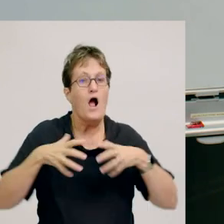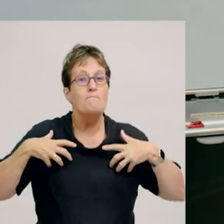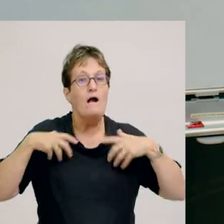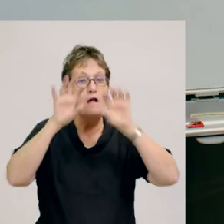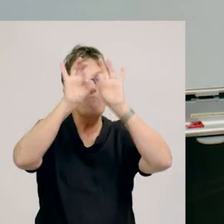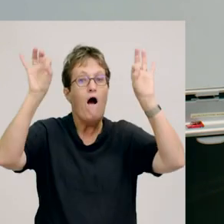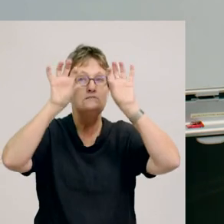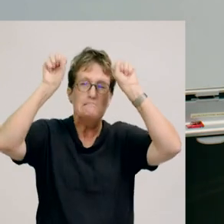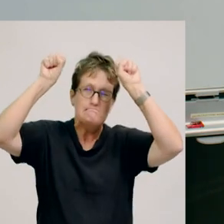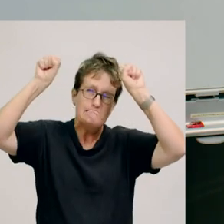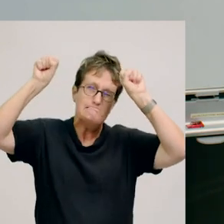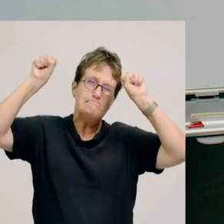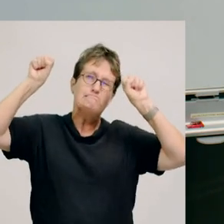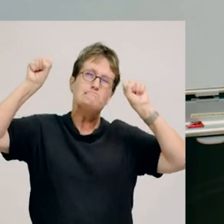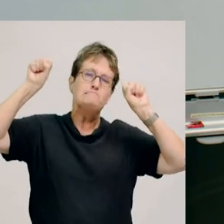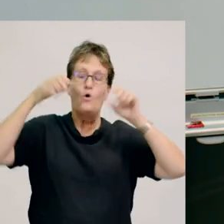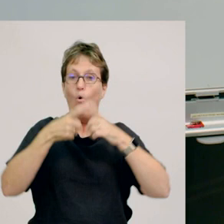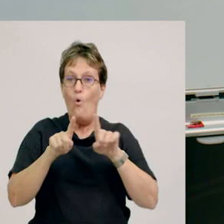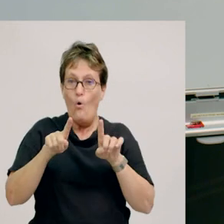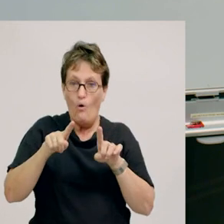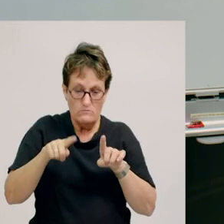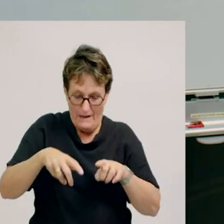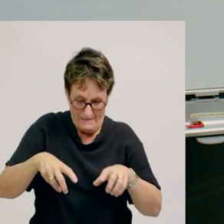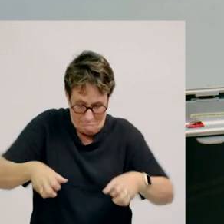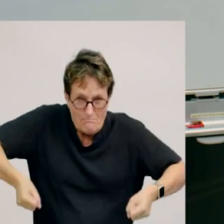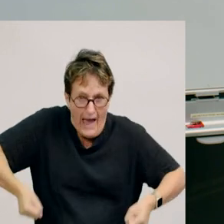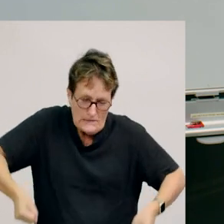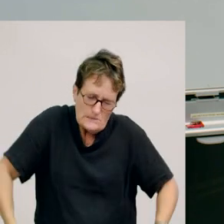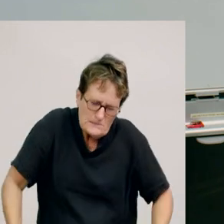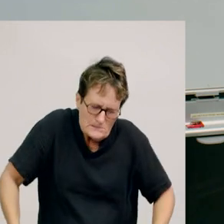or carrying a heavy bag of groceries.